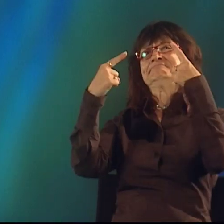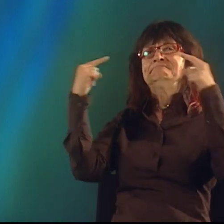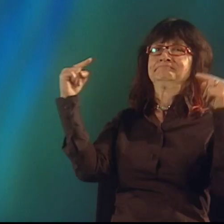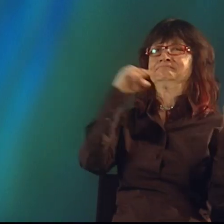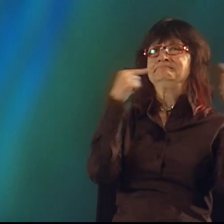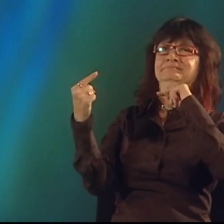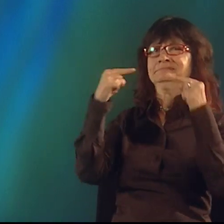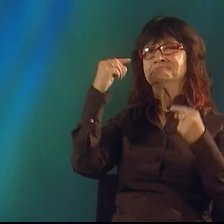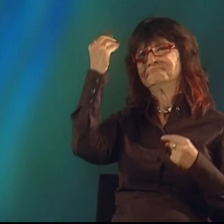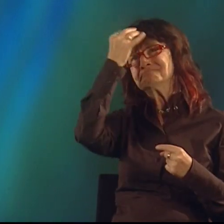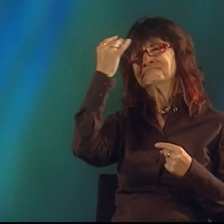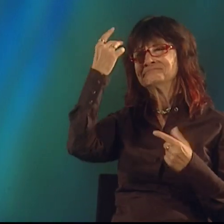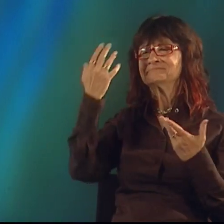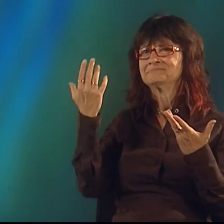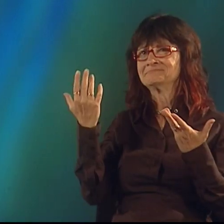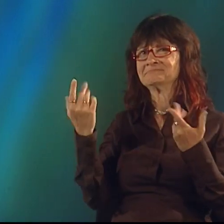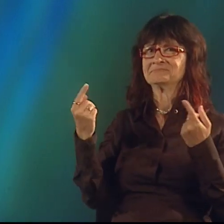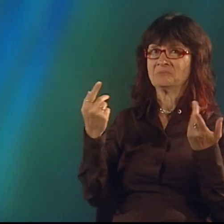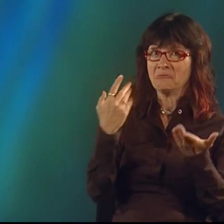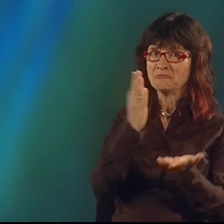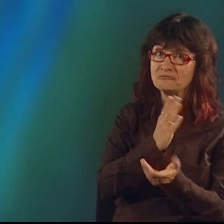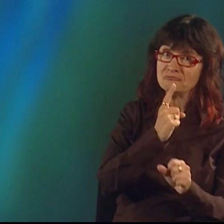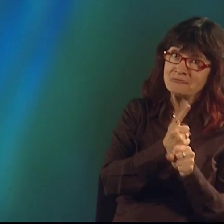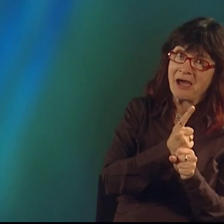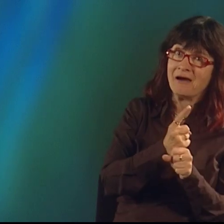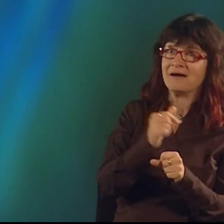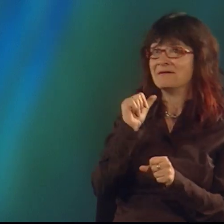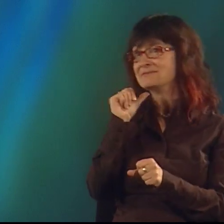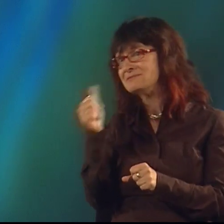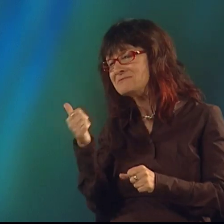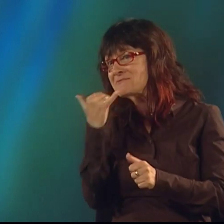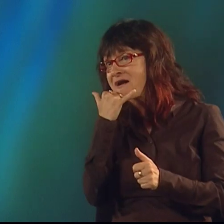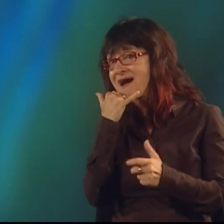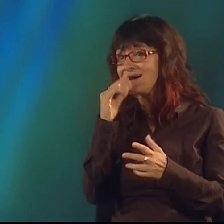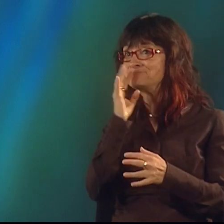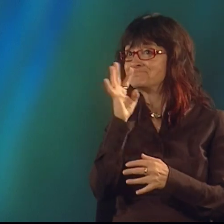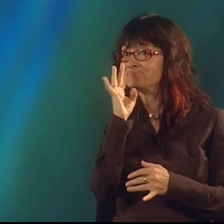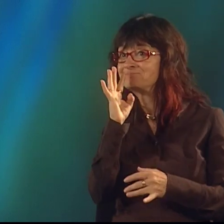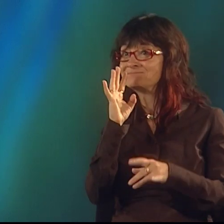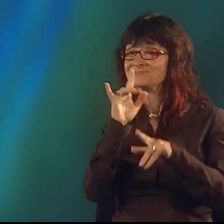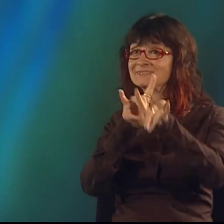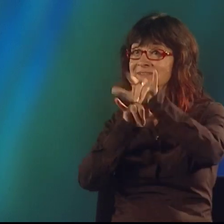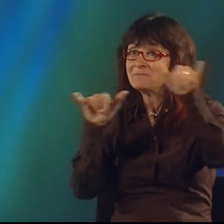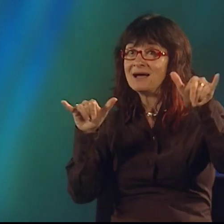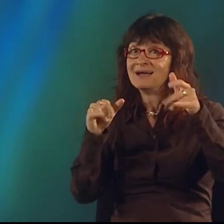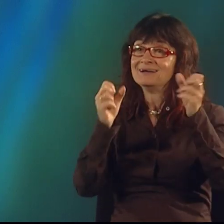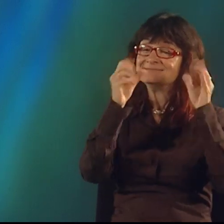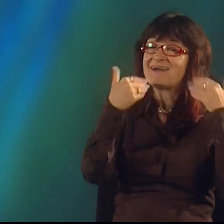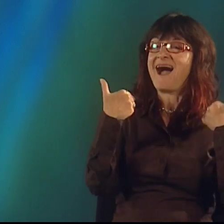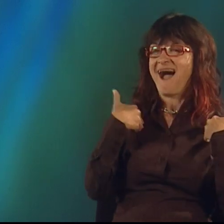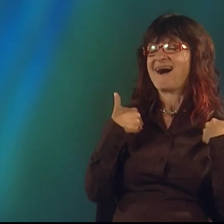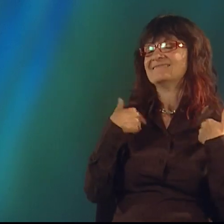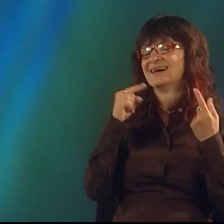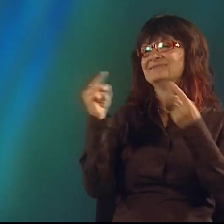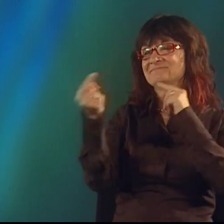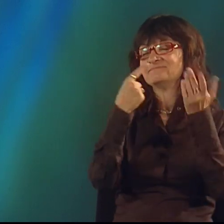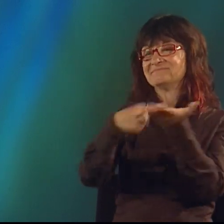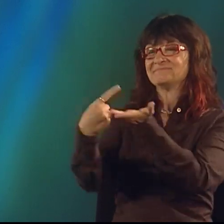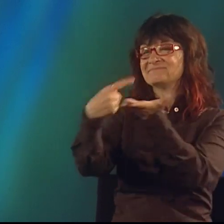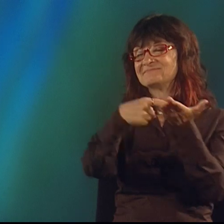We had discussions. Well, you know, there were a lot of controversies about whether it was right or not,